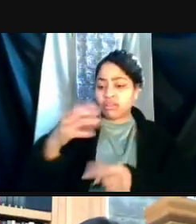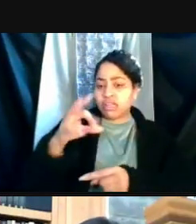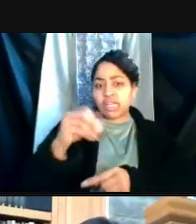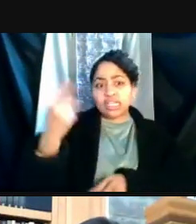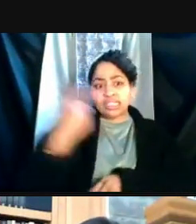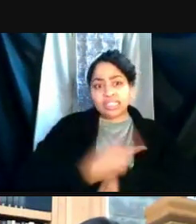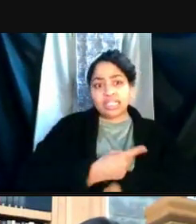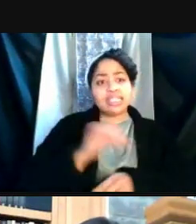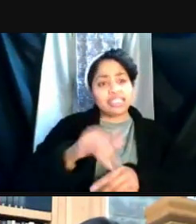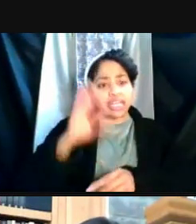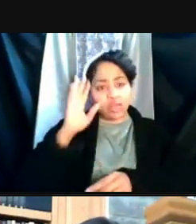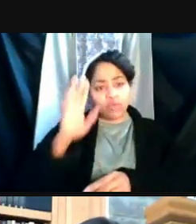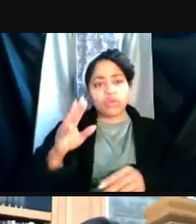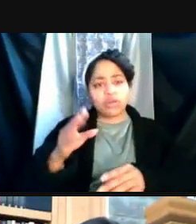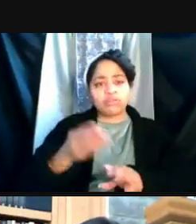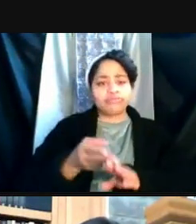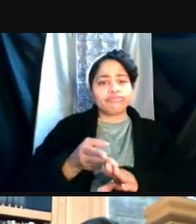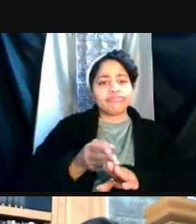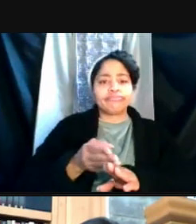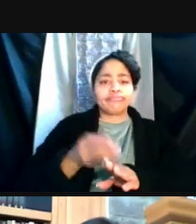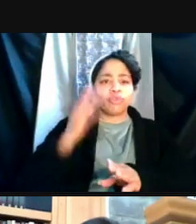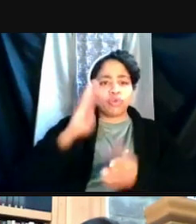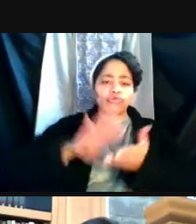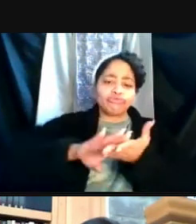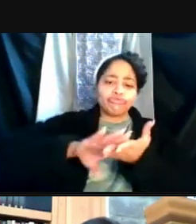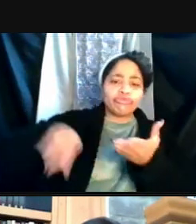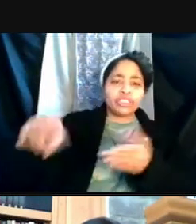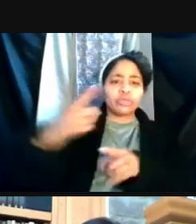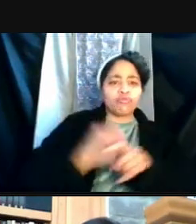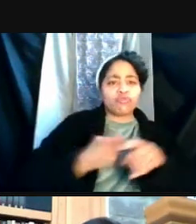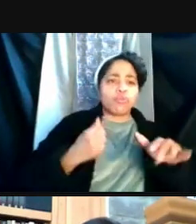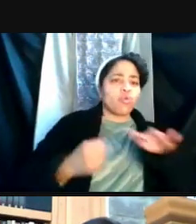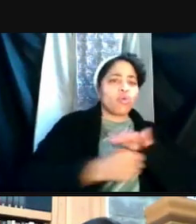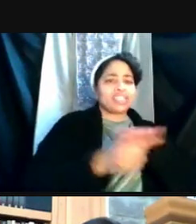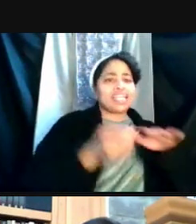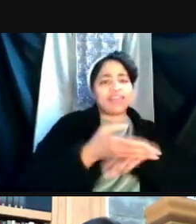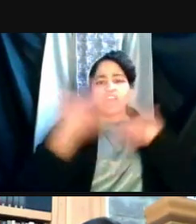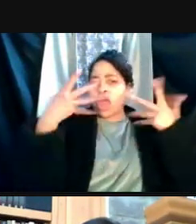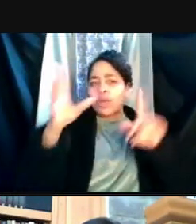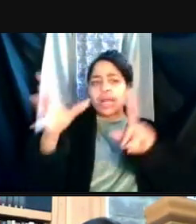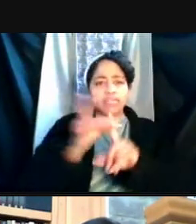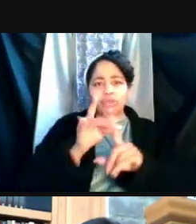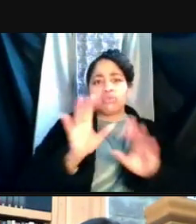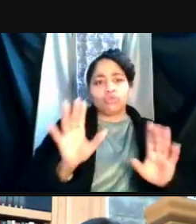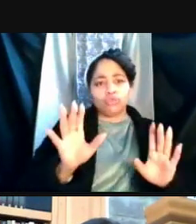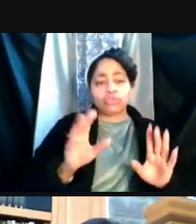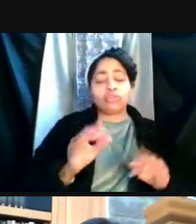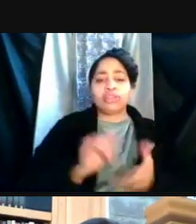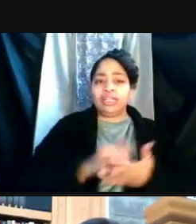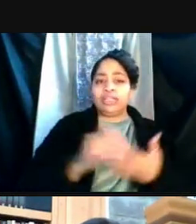that would exempt them from a quarantine after an exposure. And that's whether it's a close contact